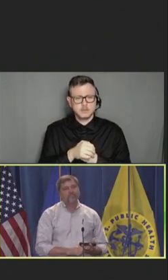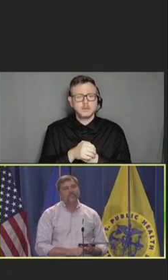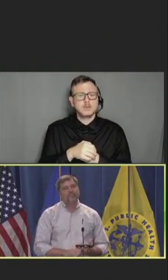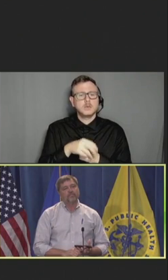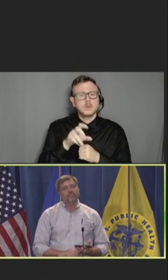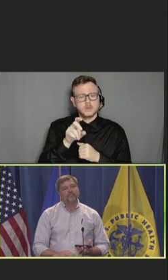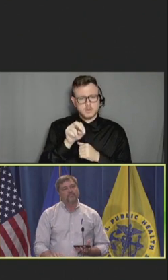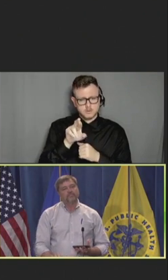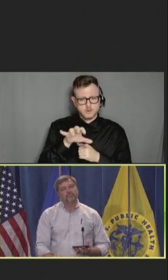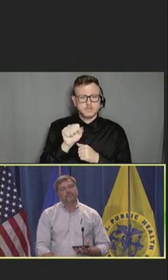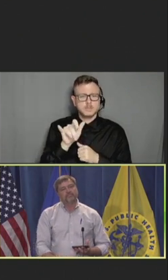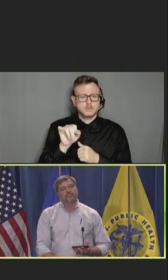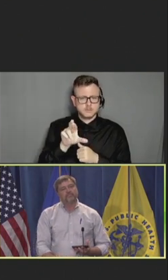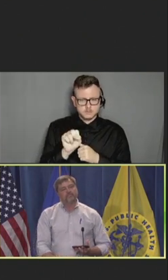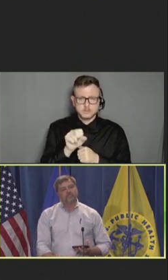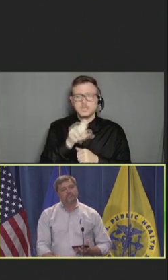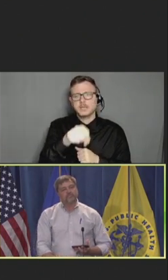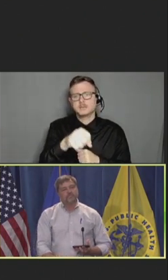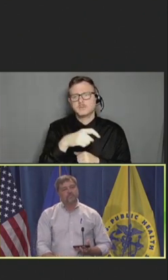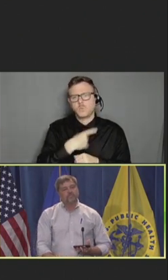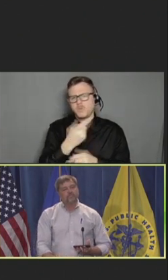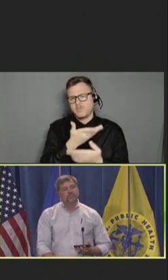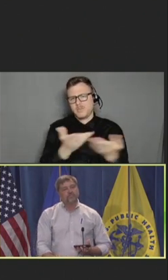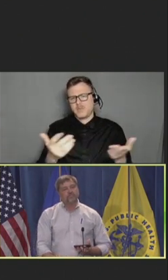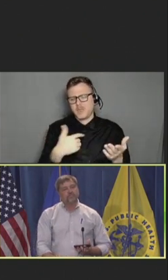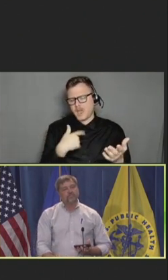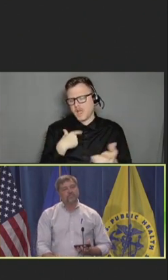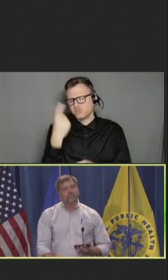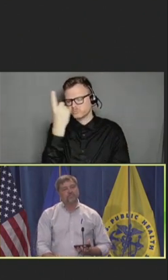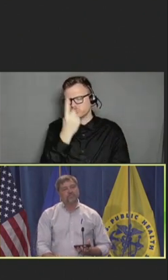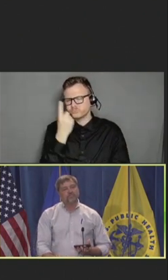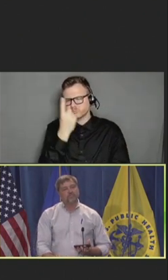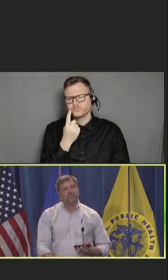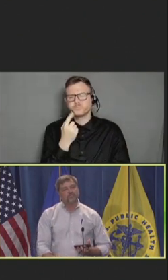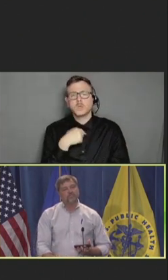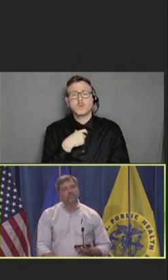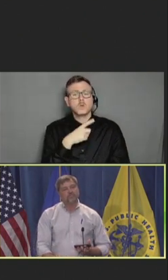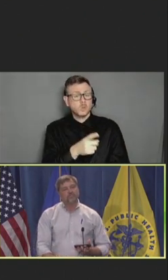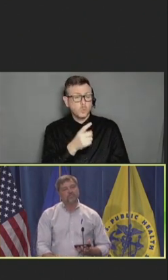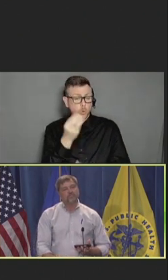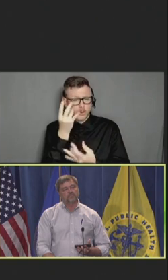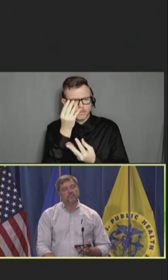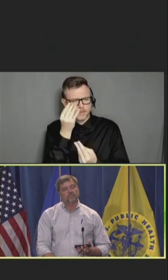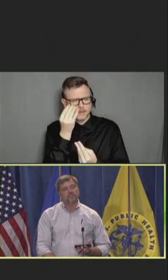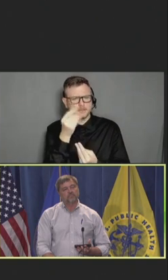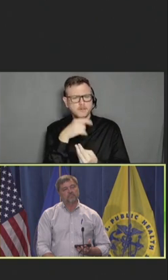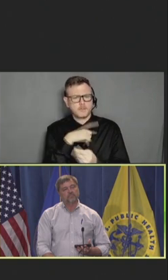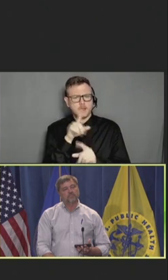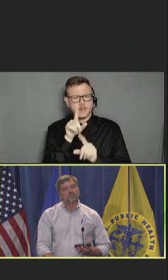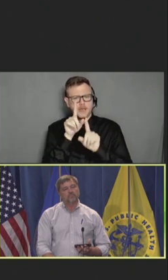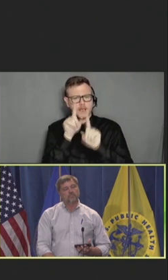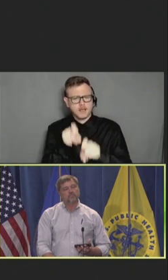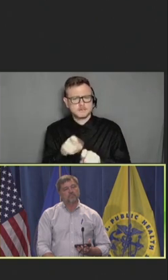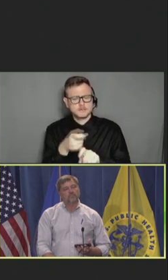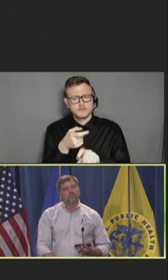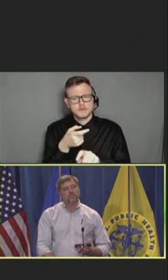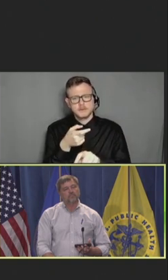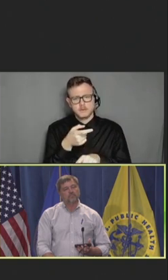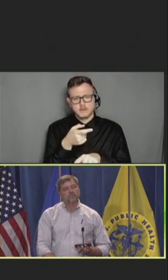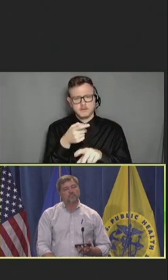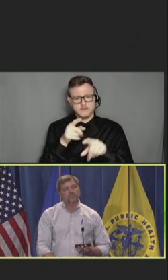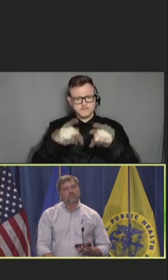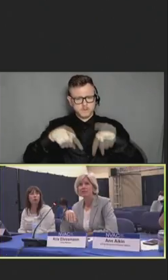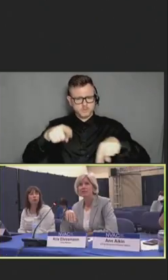I guess one thing I'm wondering is, have you considered asking to hear from various populations